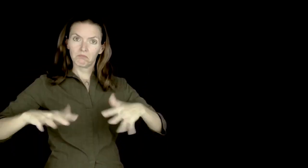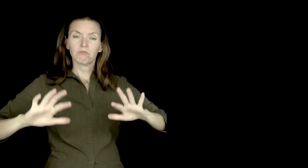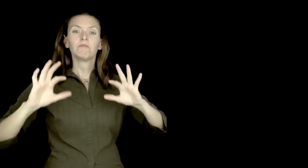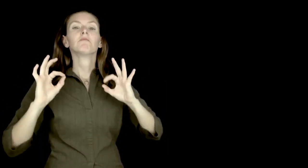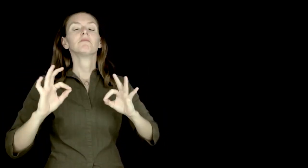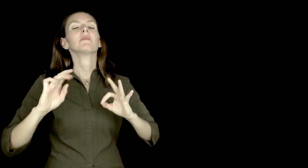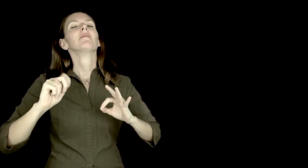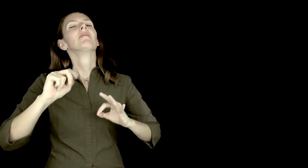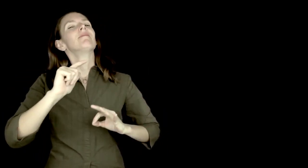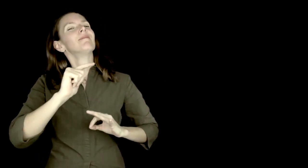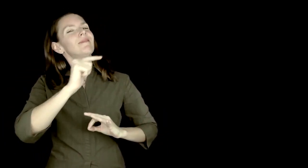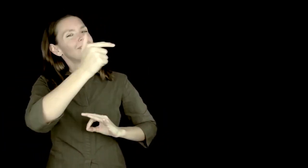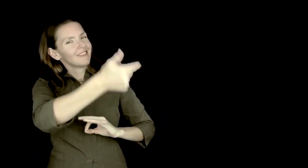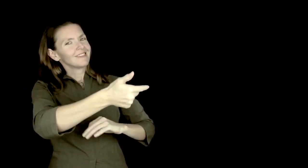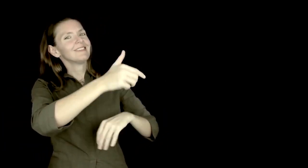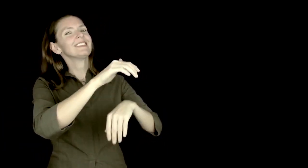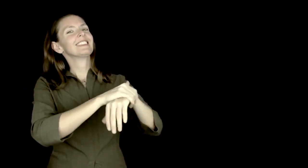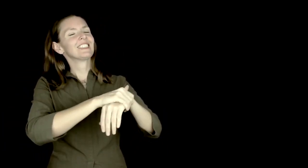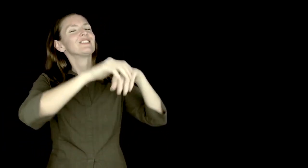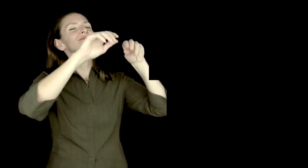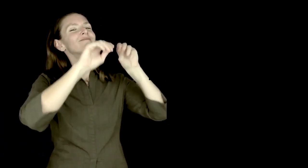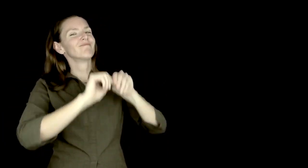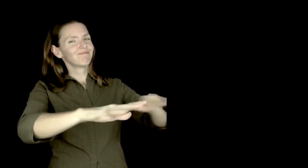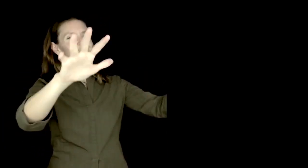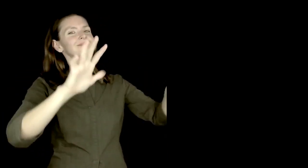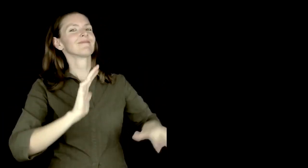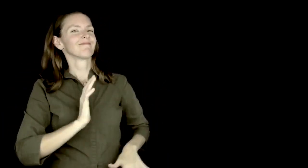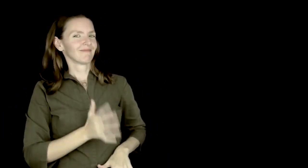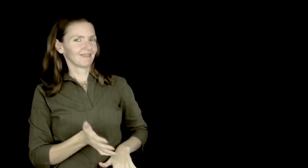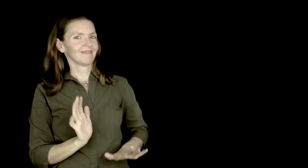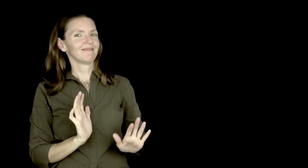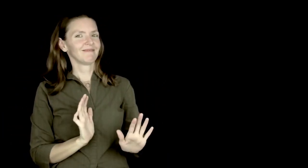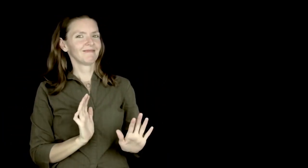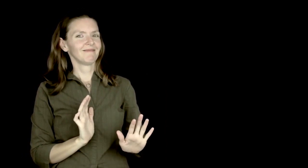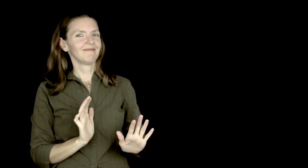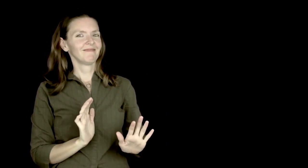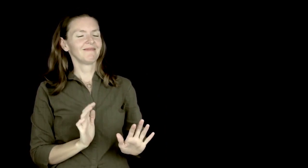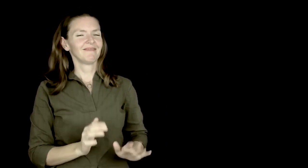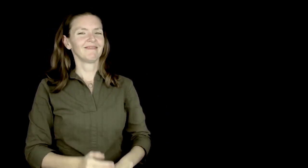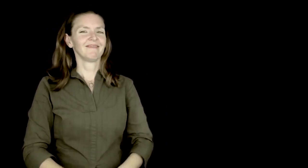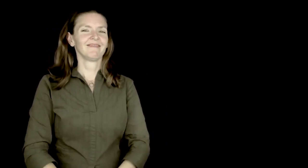After our community has explored the article thoroughly, then submit the article in English to a journal.